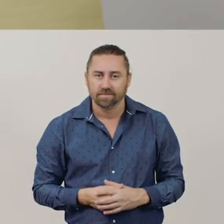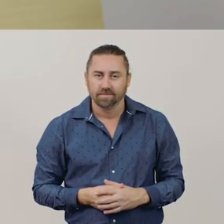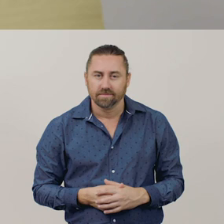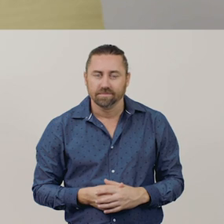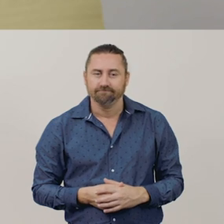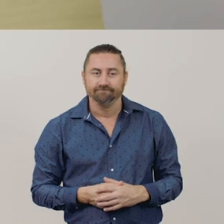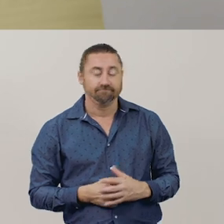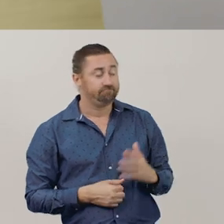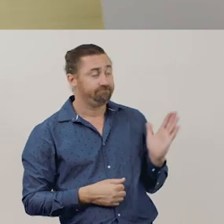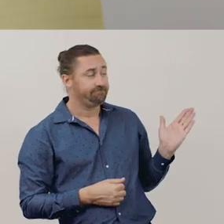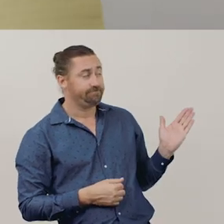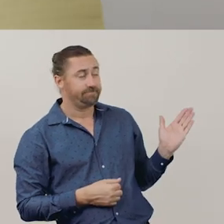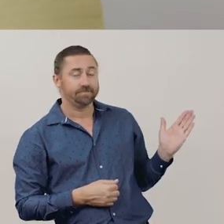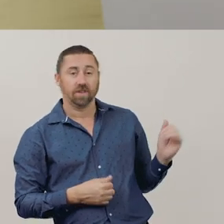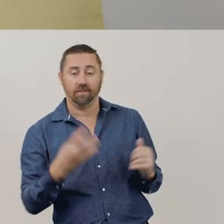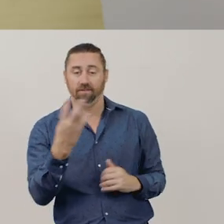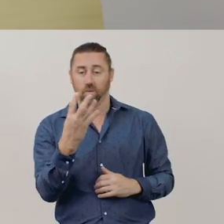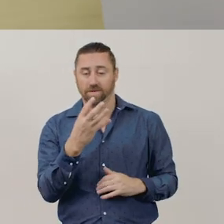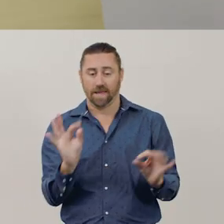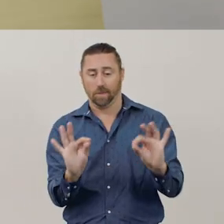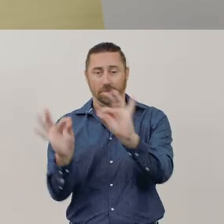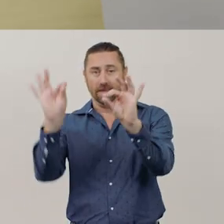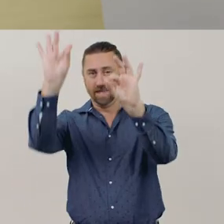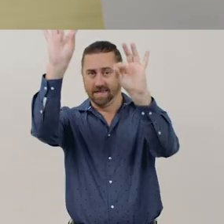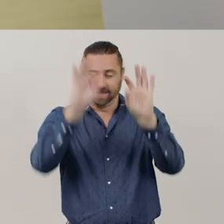There. 14 bees on the double 10s frame.